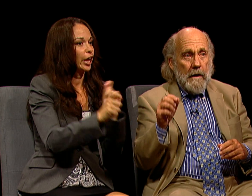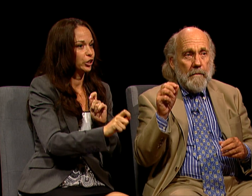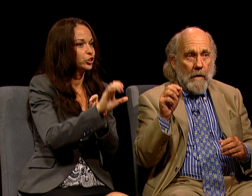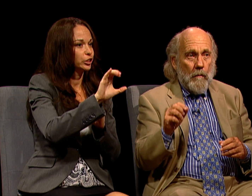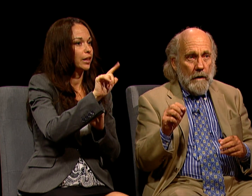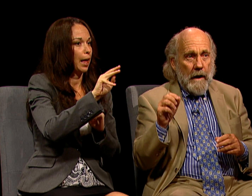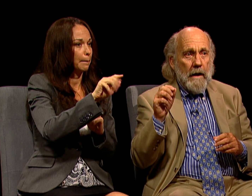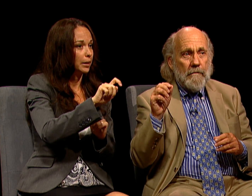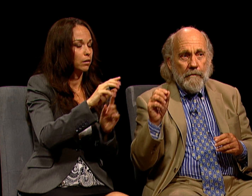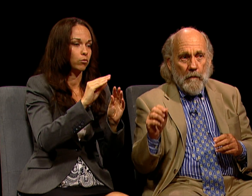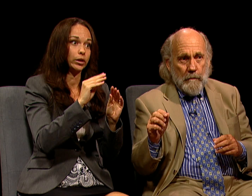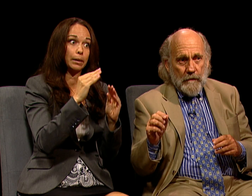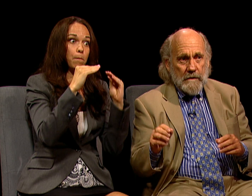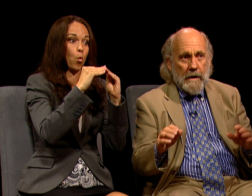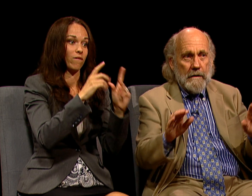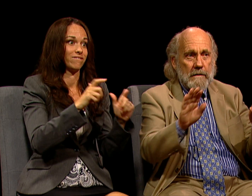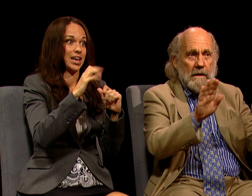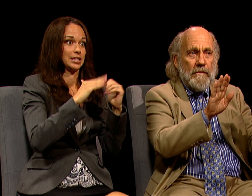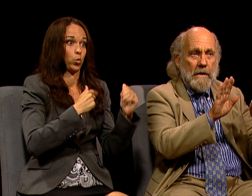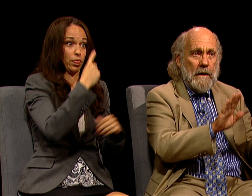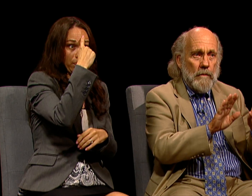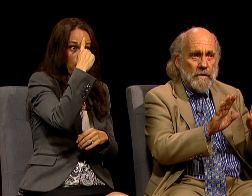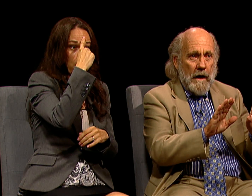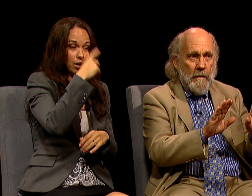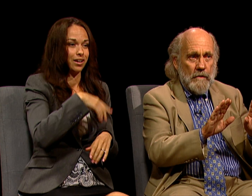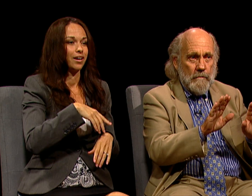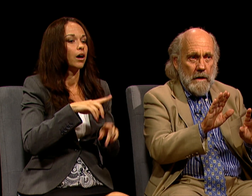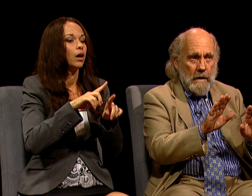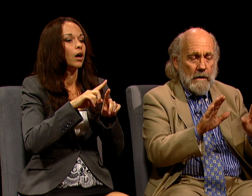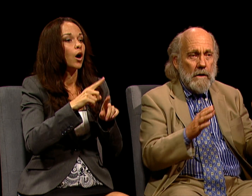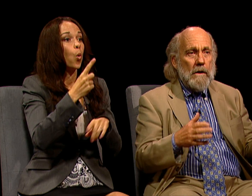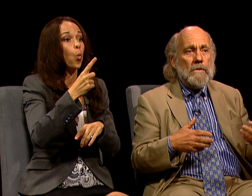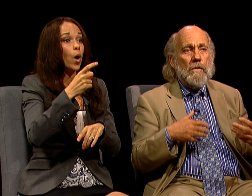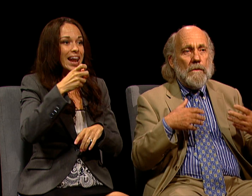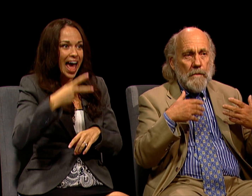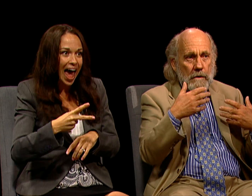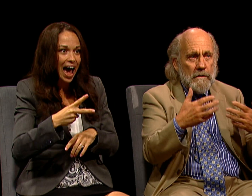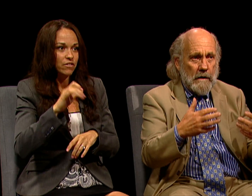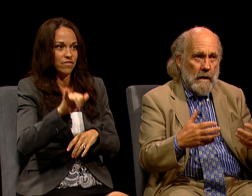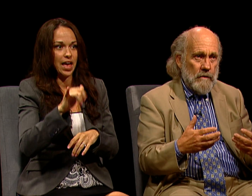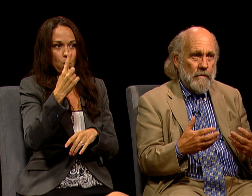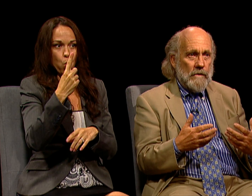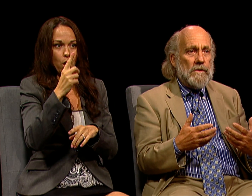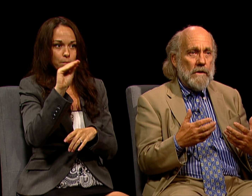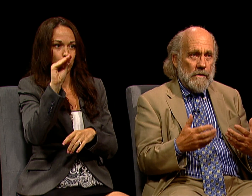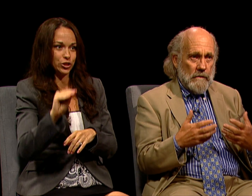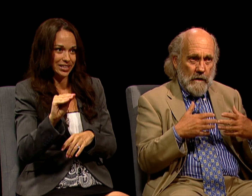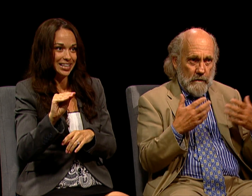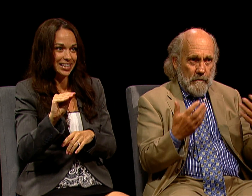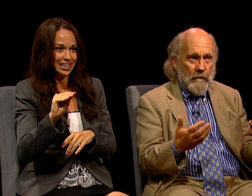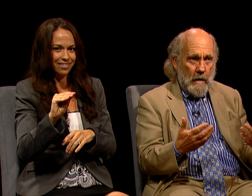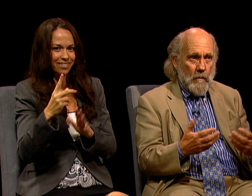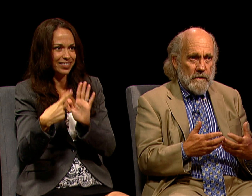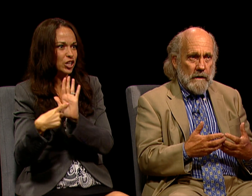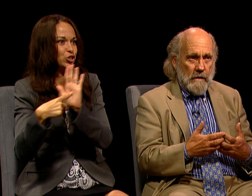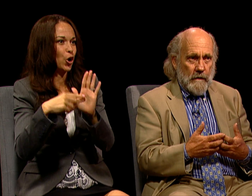THAT 1/2 OF 1% IS GIVEN EQUAL TIME IN THE MEDIA, SO IT APPEARS THE CONTROVERSY IS FAR MORE SIGNIFICANT